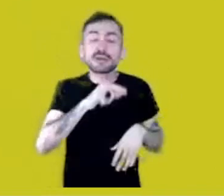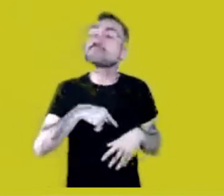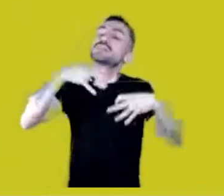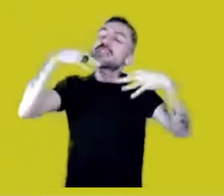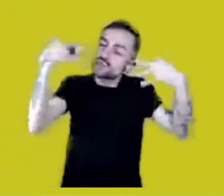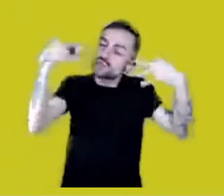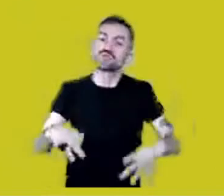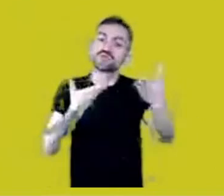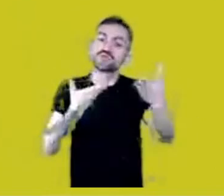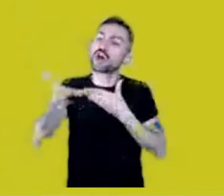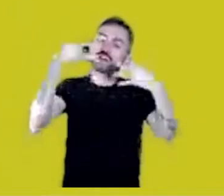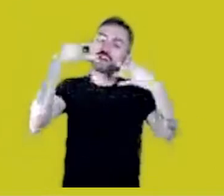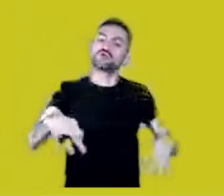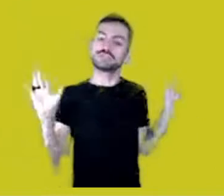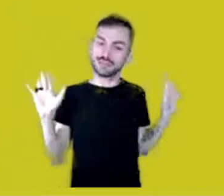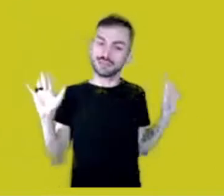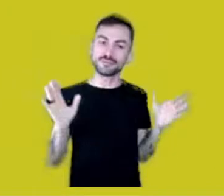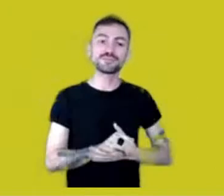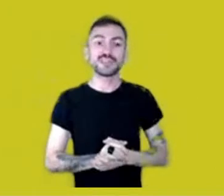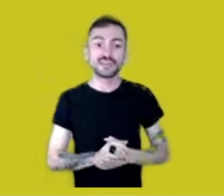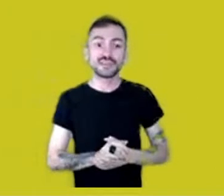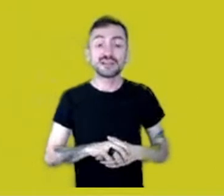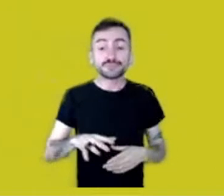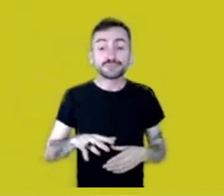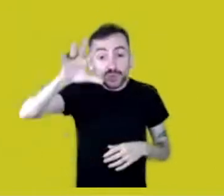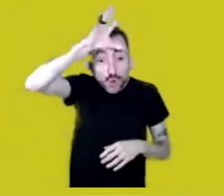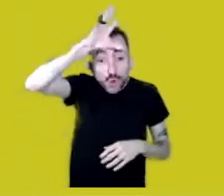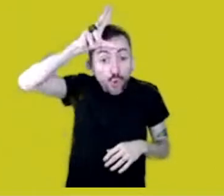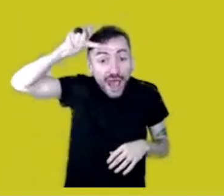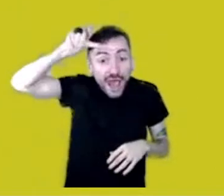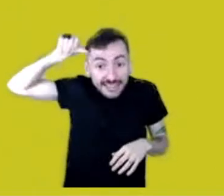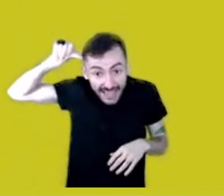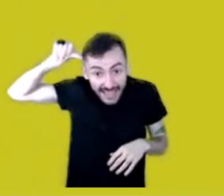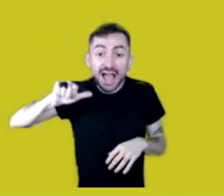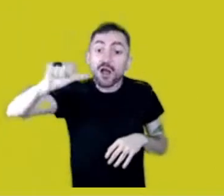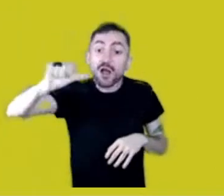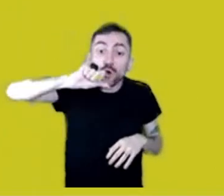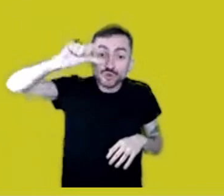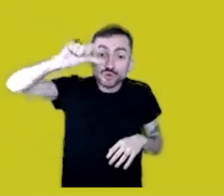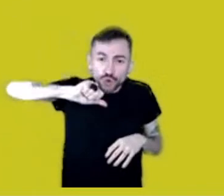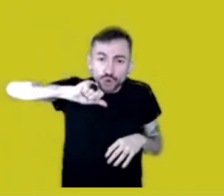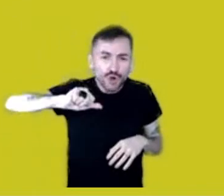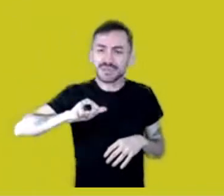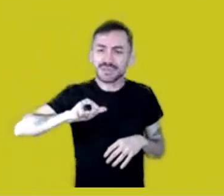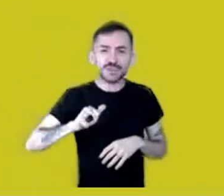Guaraná, which Brazilians drink wrong, ‘cause it should be bitter, not sweet,